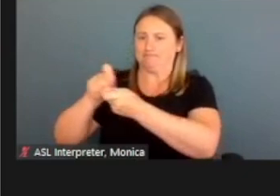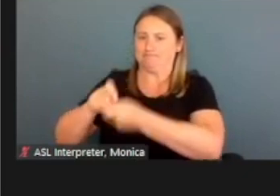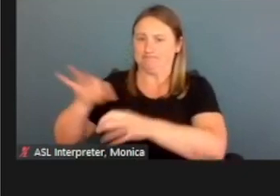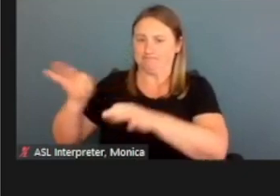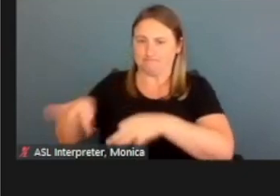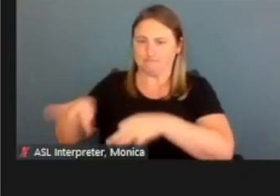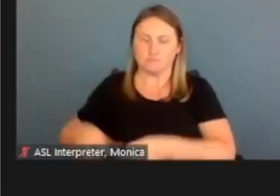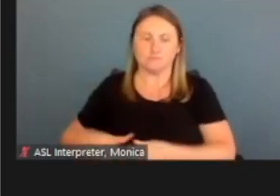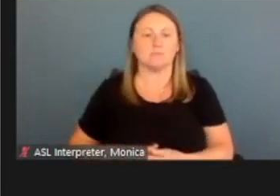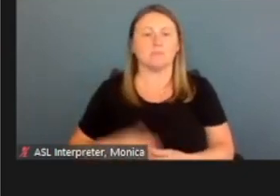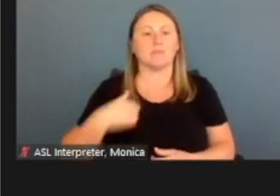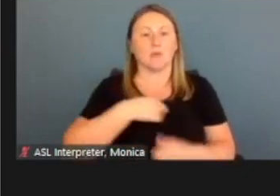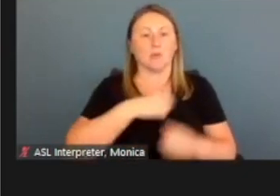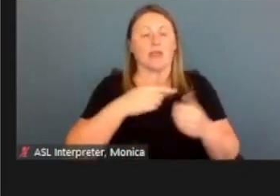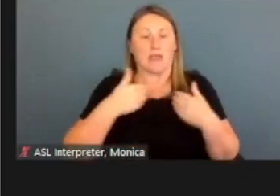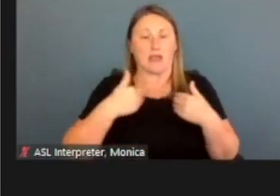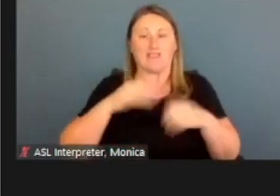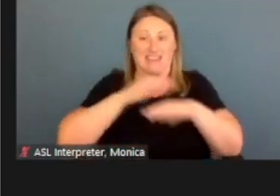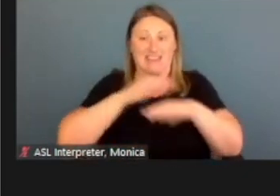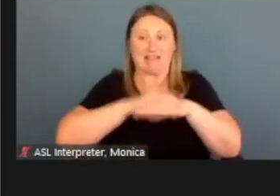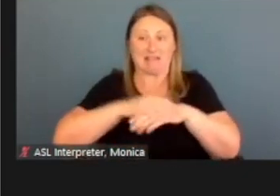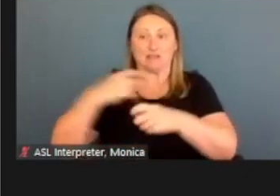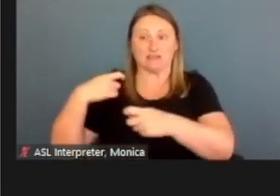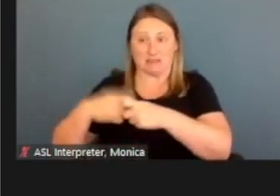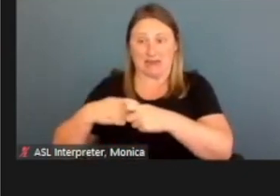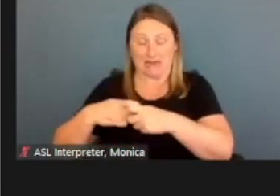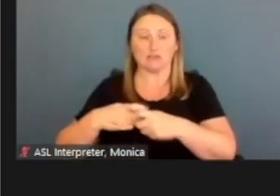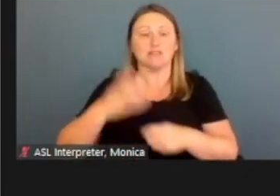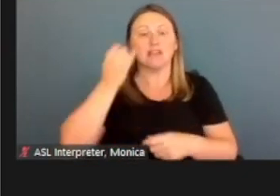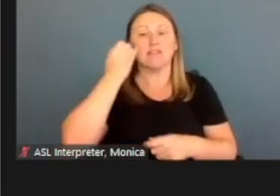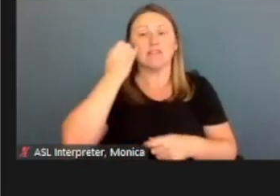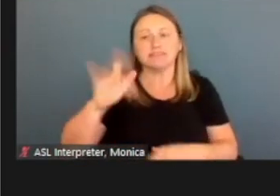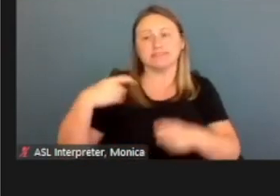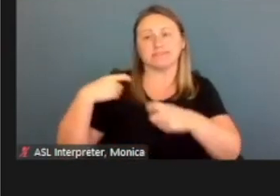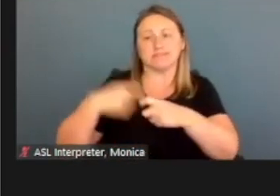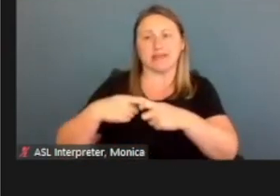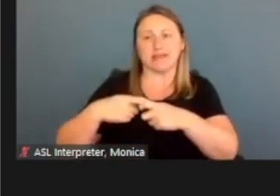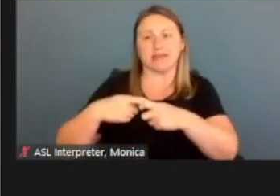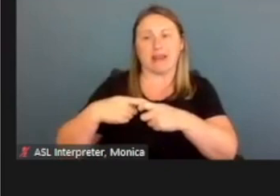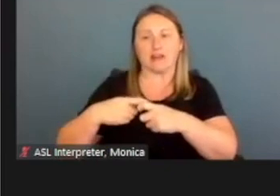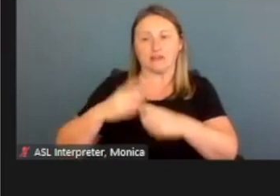We support English and Spanish. So if I hit the Spanish locale button here,